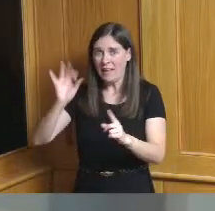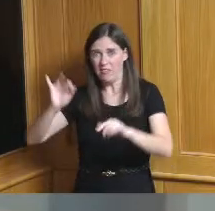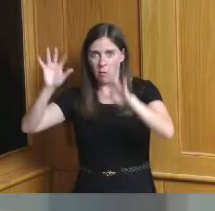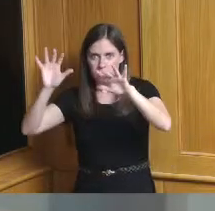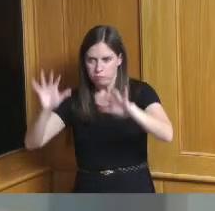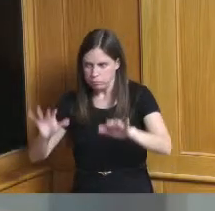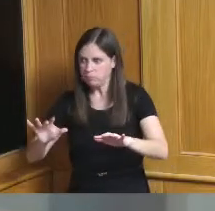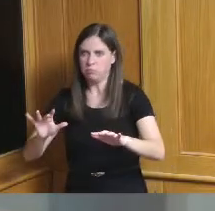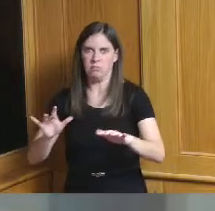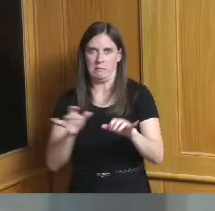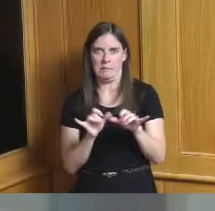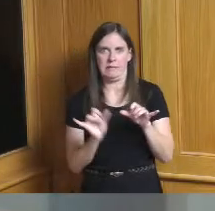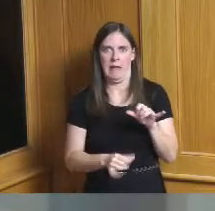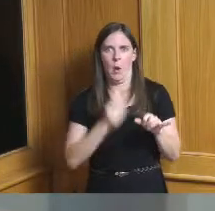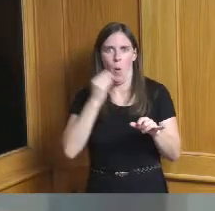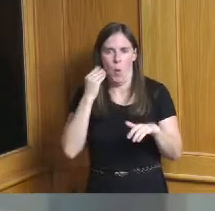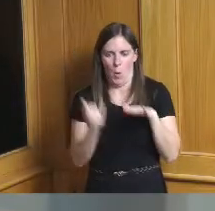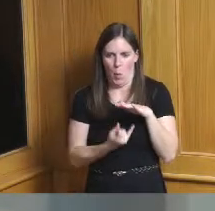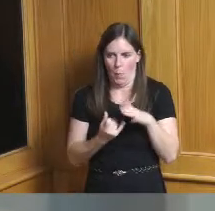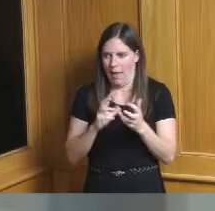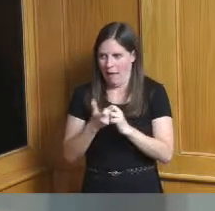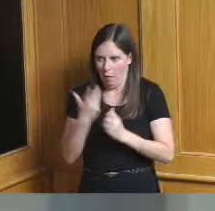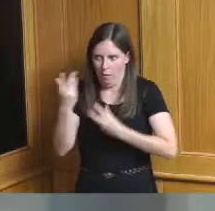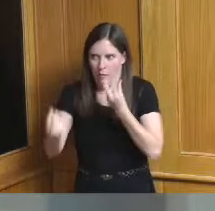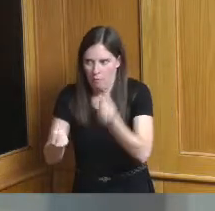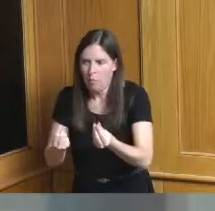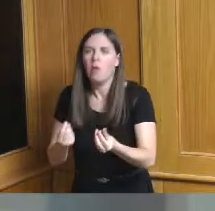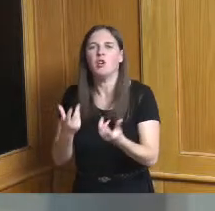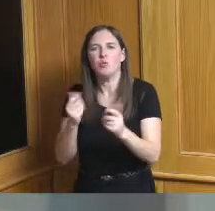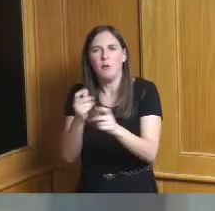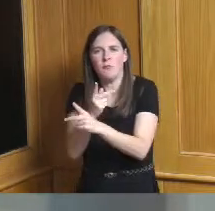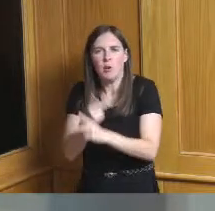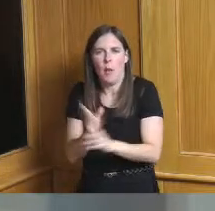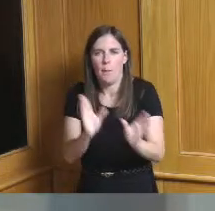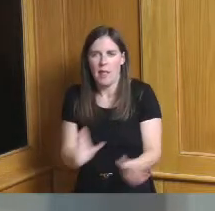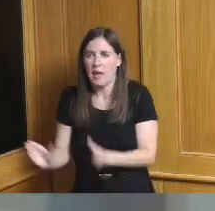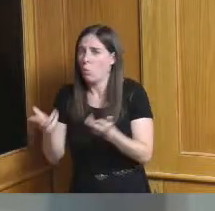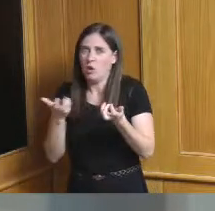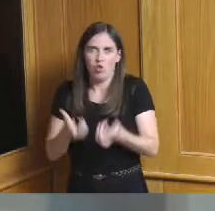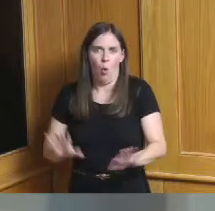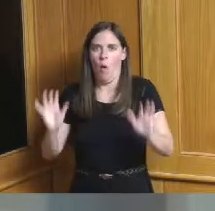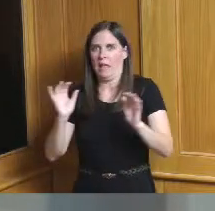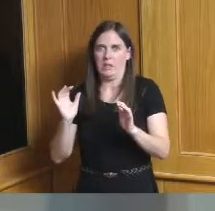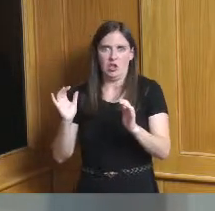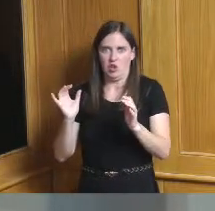and how do we strategically look at a plan to make sure it doesn't stop the efforts of either